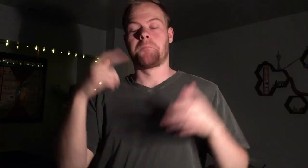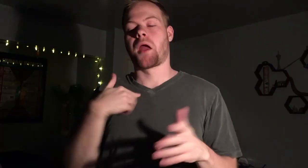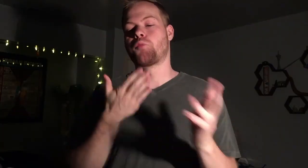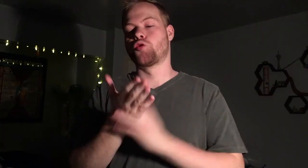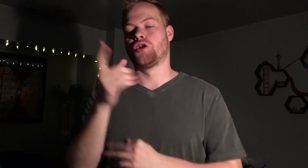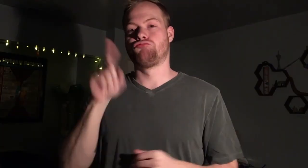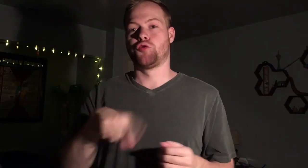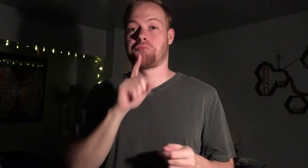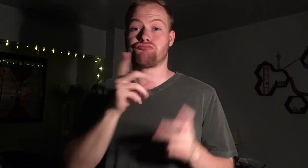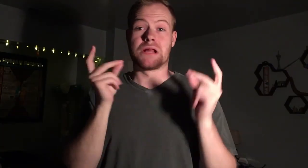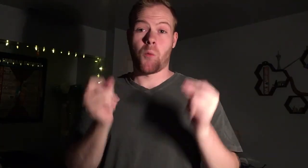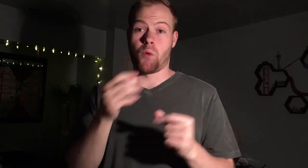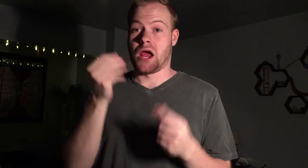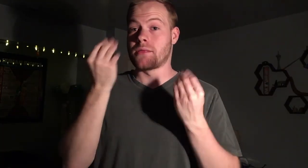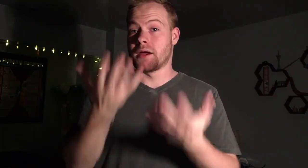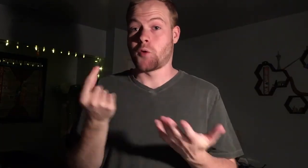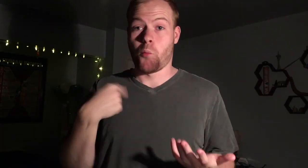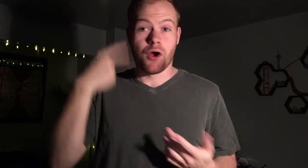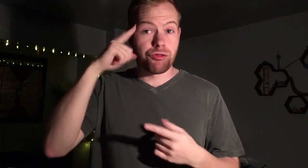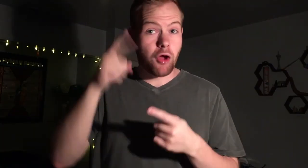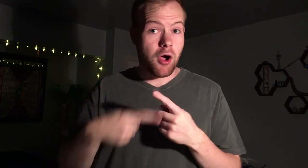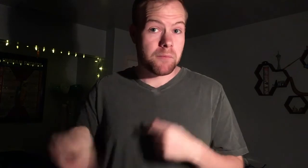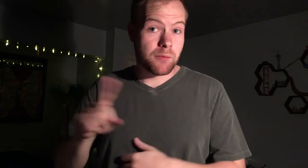I'm going to go through them really quick, and let you know what I thought about them.